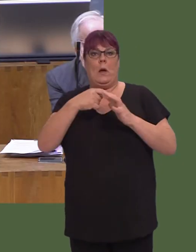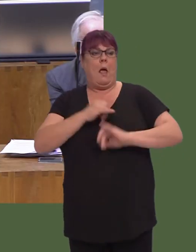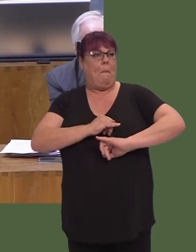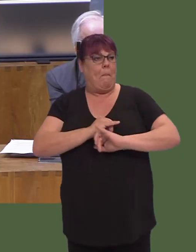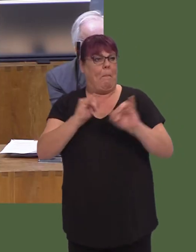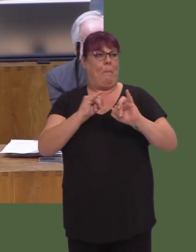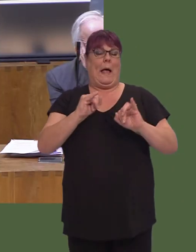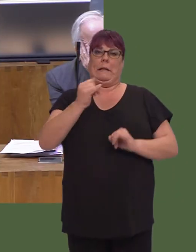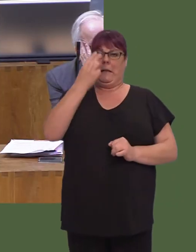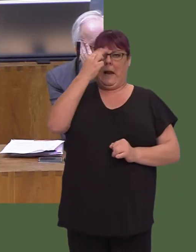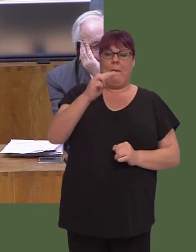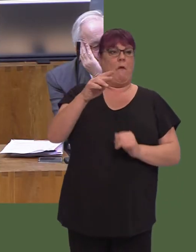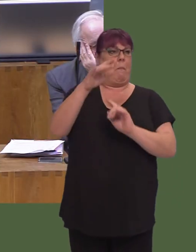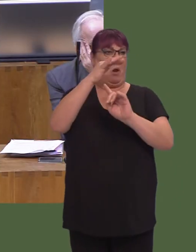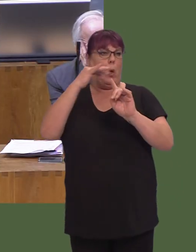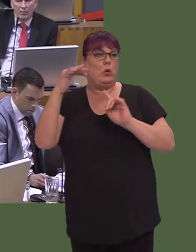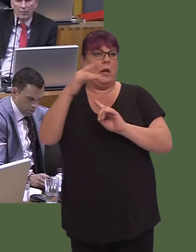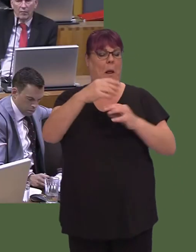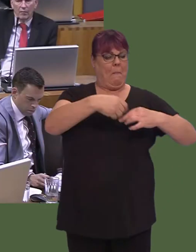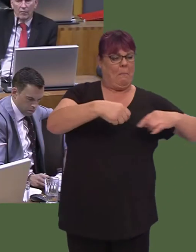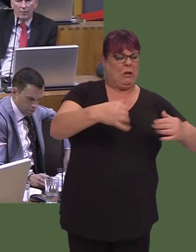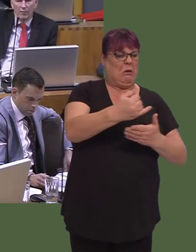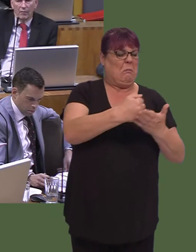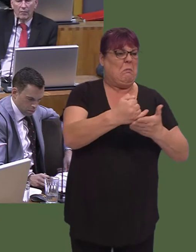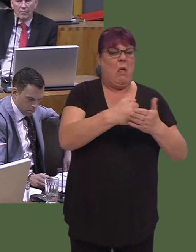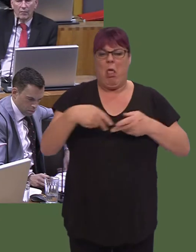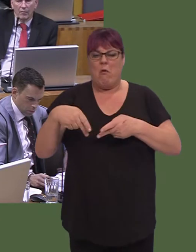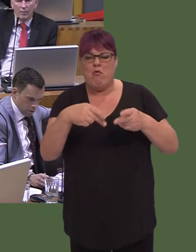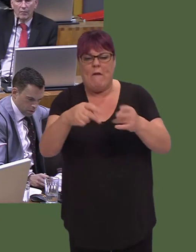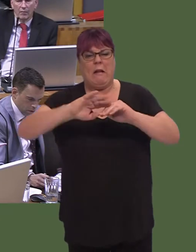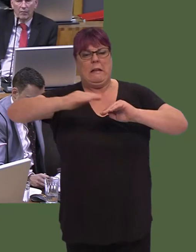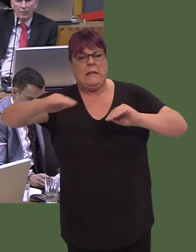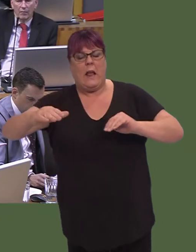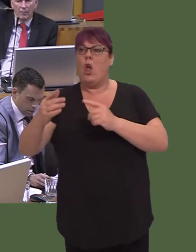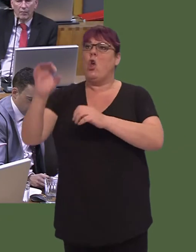It was forced to clean up beaches, clean up rivers, clean up the sea, because of European regulation.